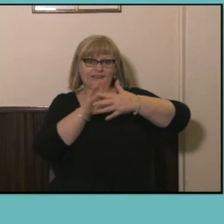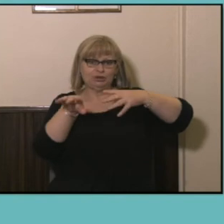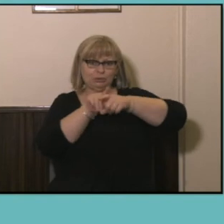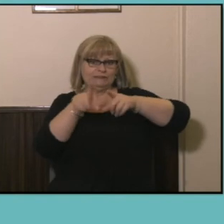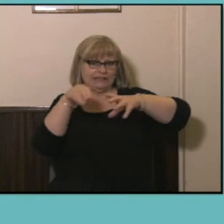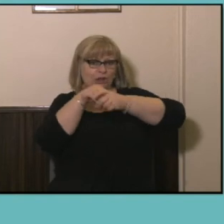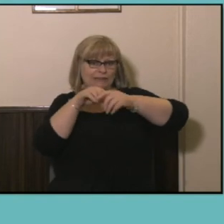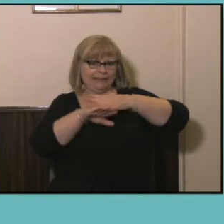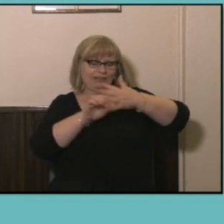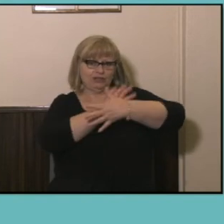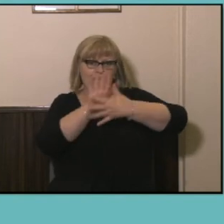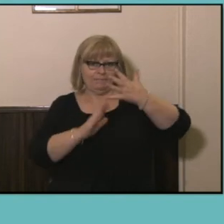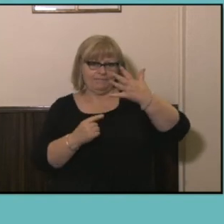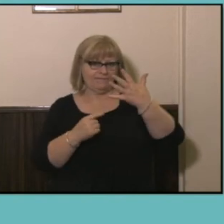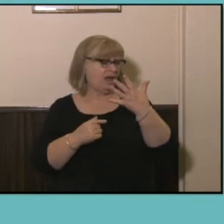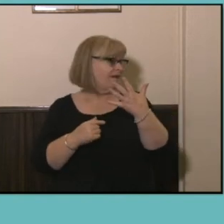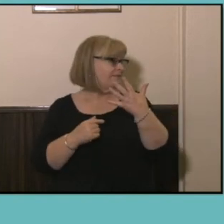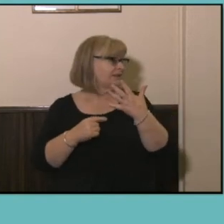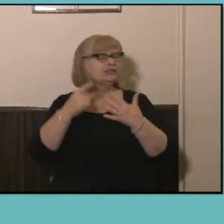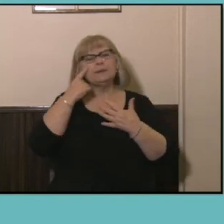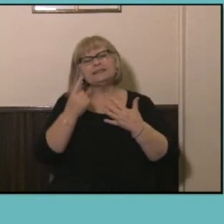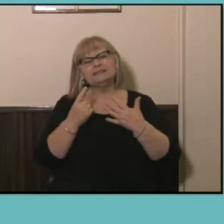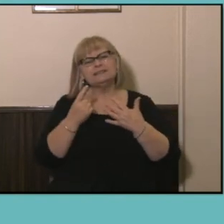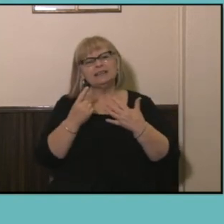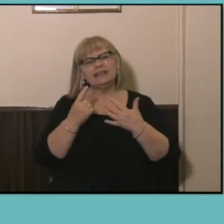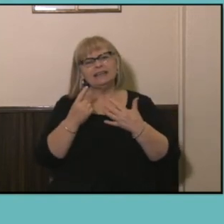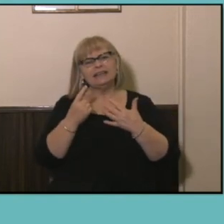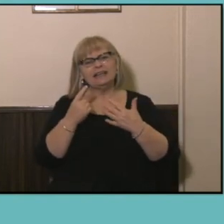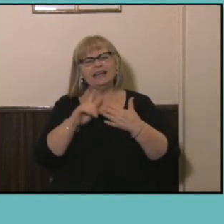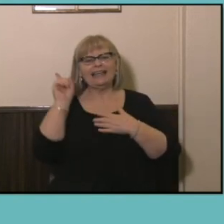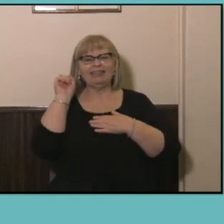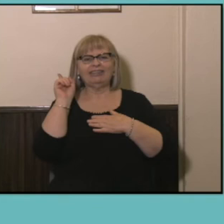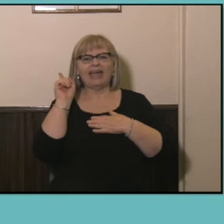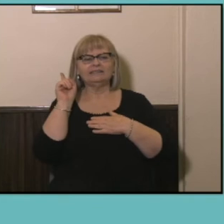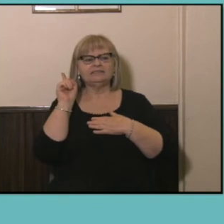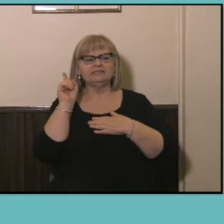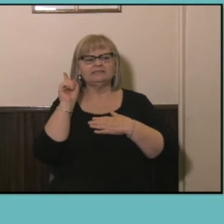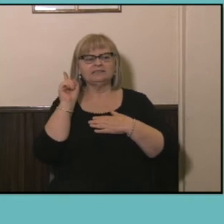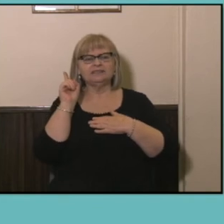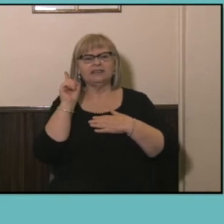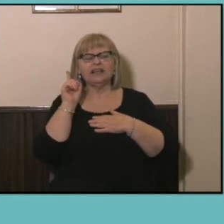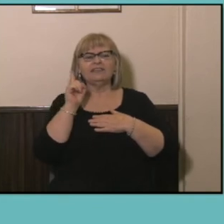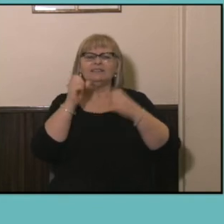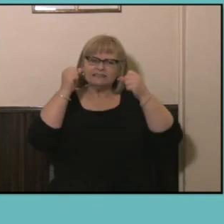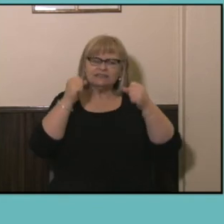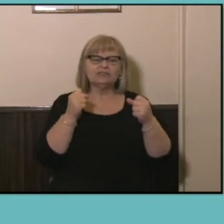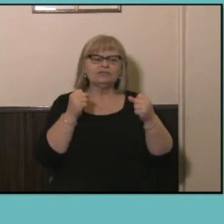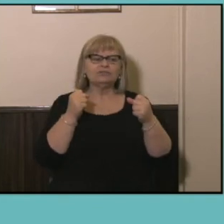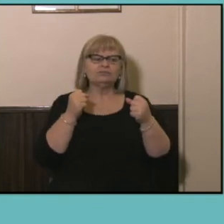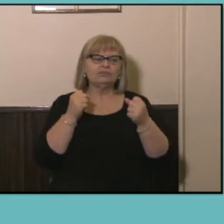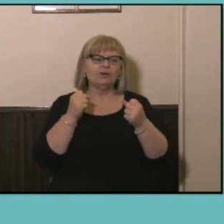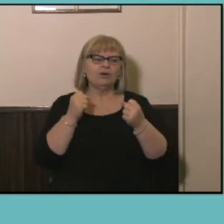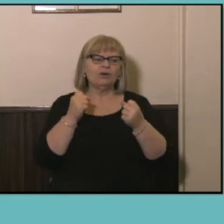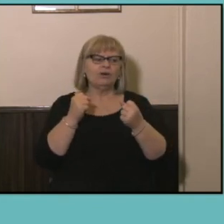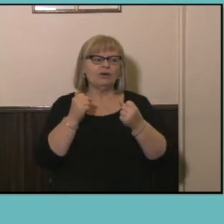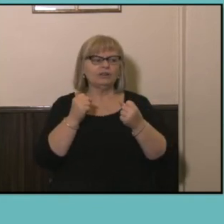well so what we'll see in a future slide is you know the strong you know bachelor